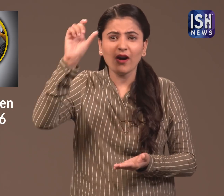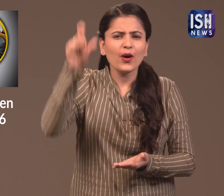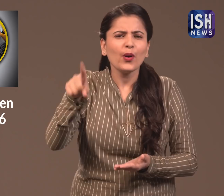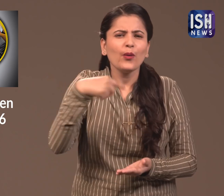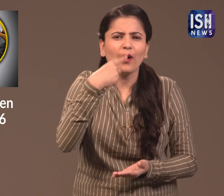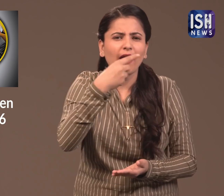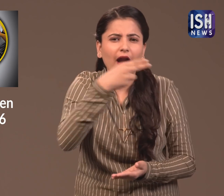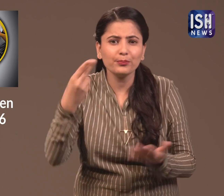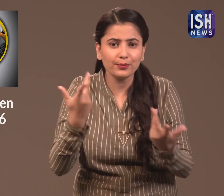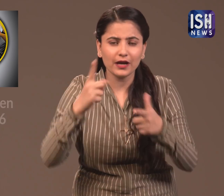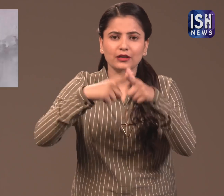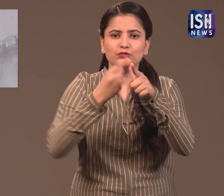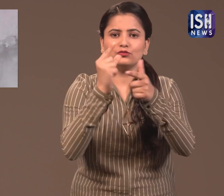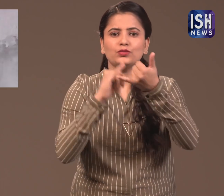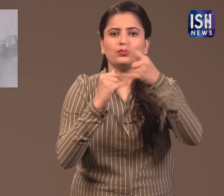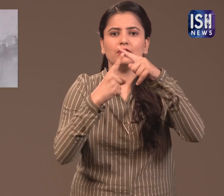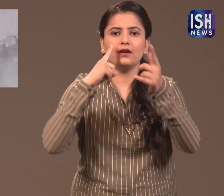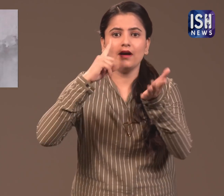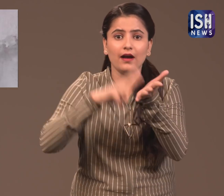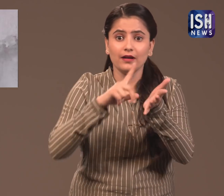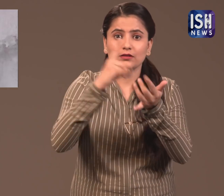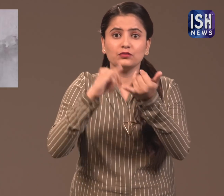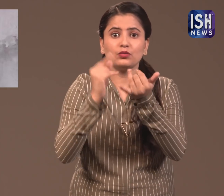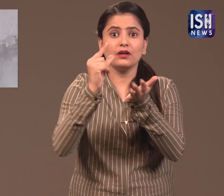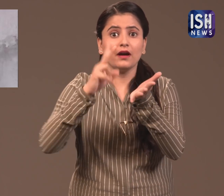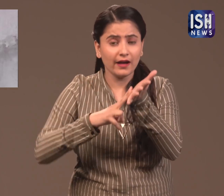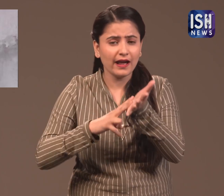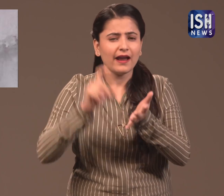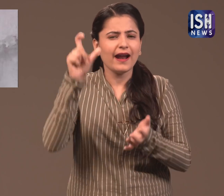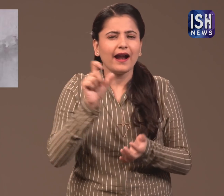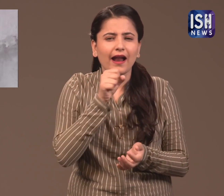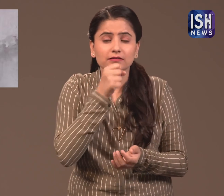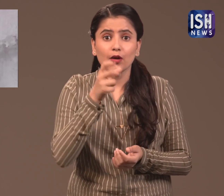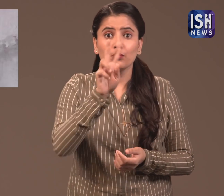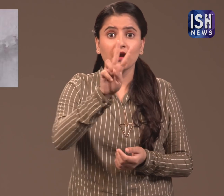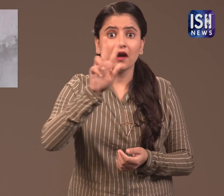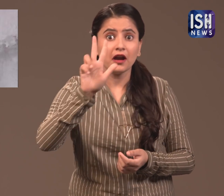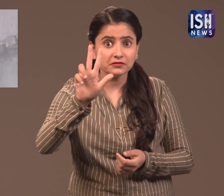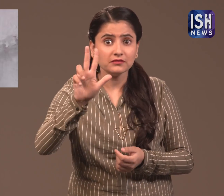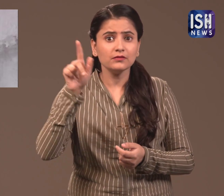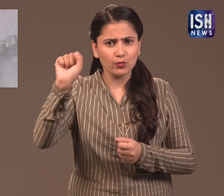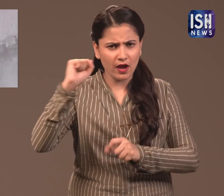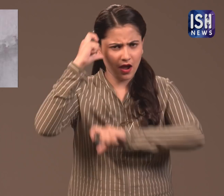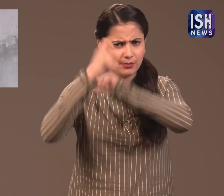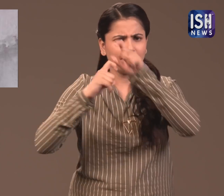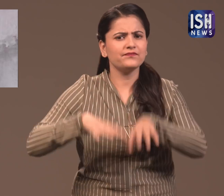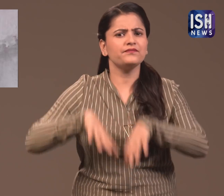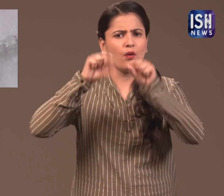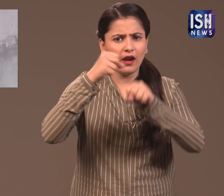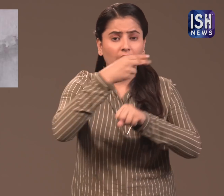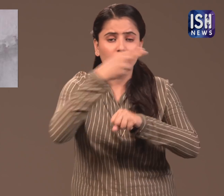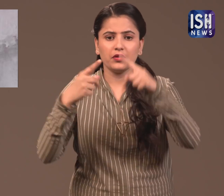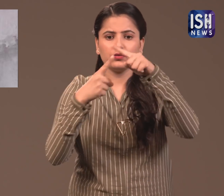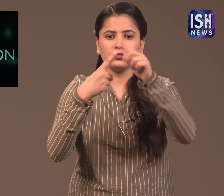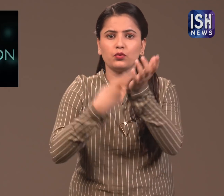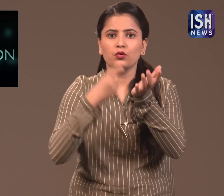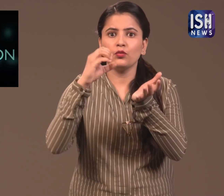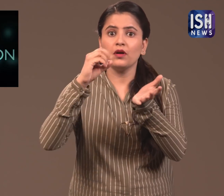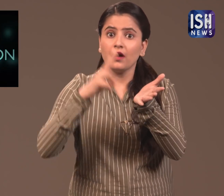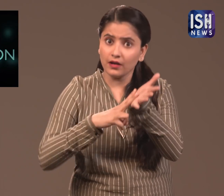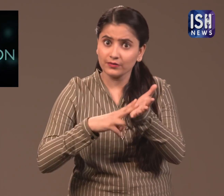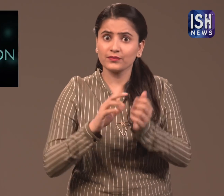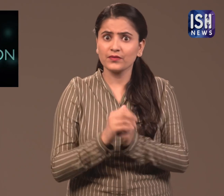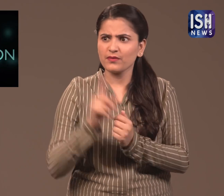It was made by Justin Sun who is 28 years old. He has founded his own company "Tron".